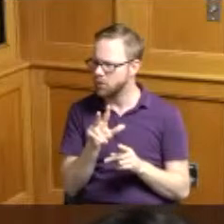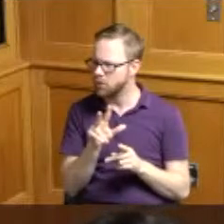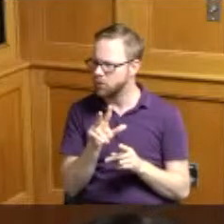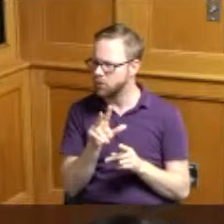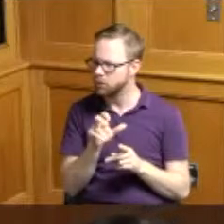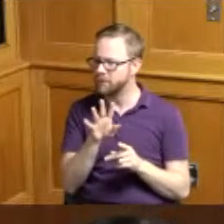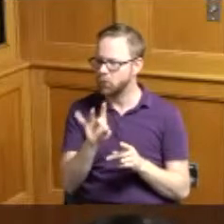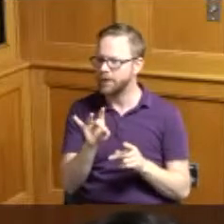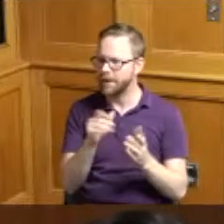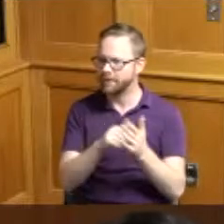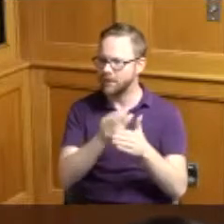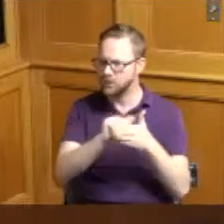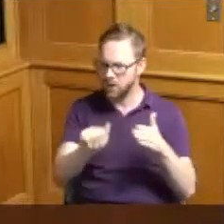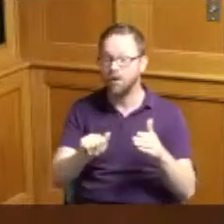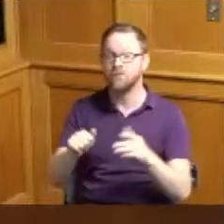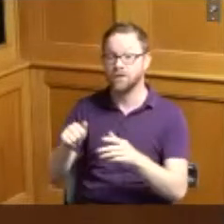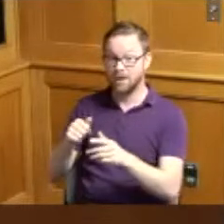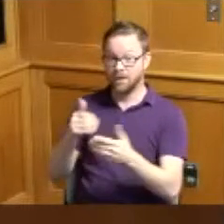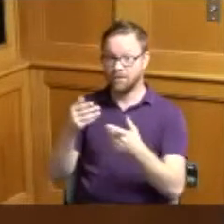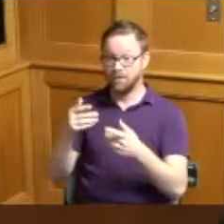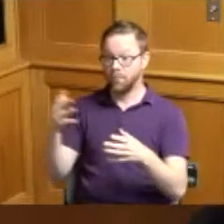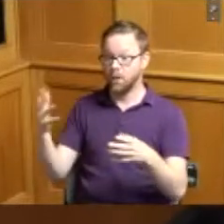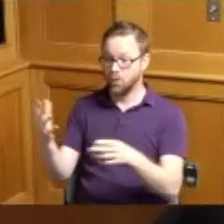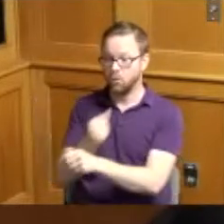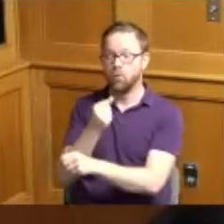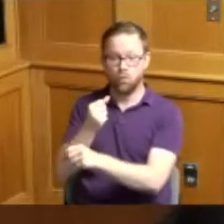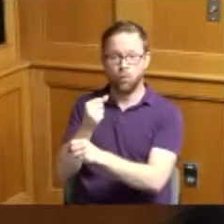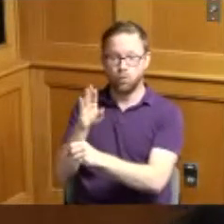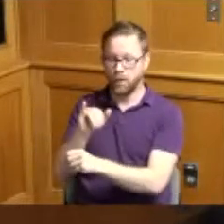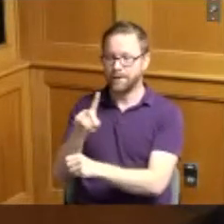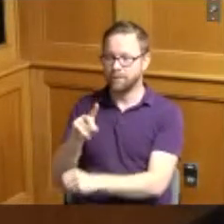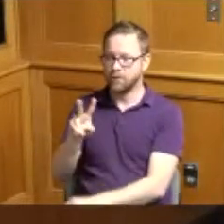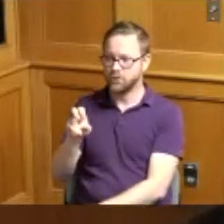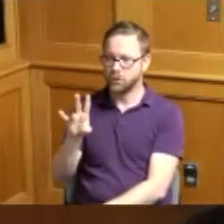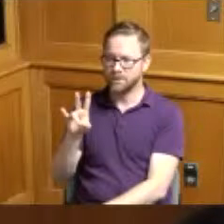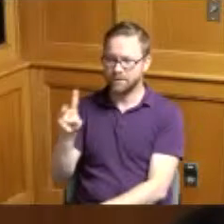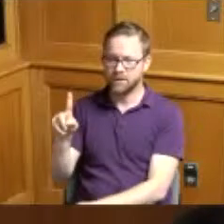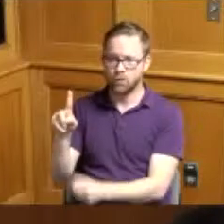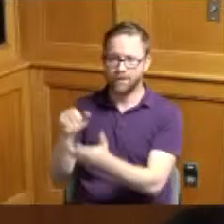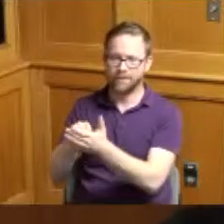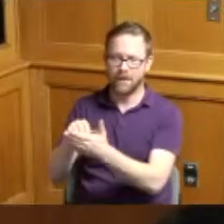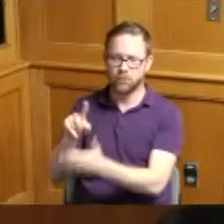and 25 cents 22 percent under our estimate so it looks like prices are starting to come back